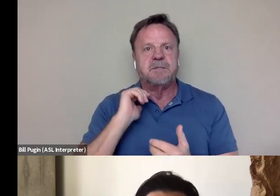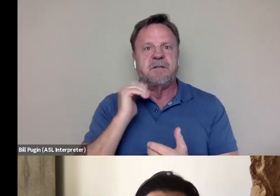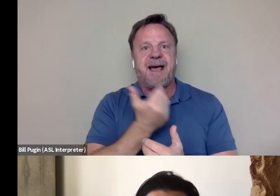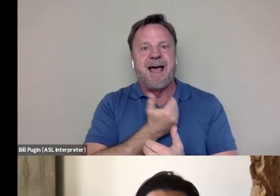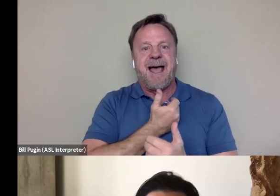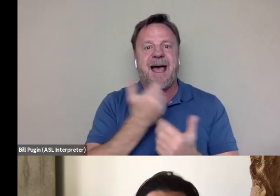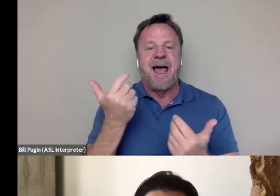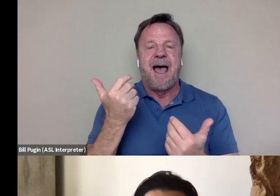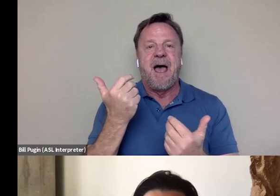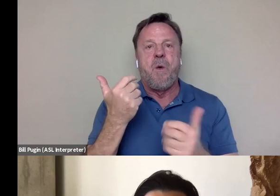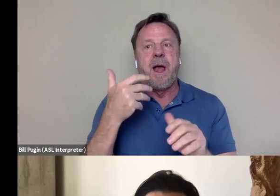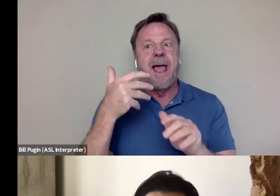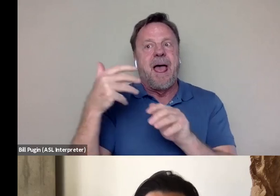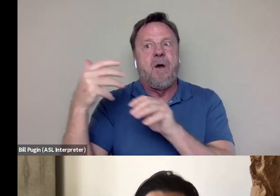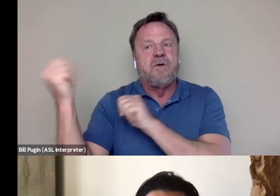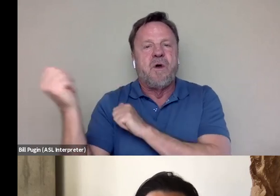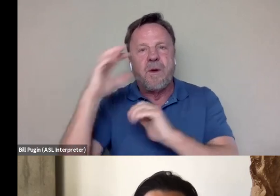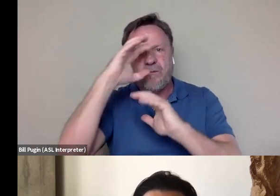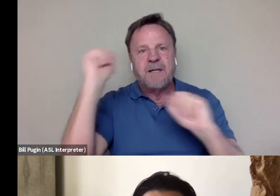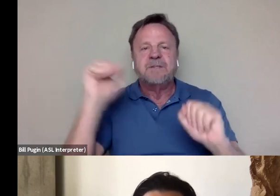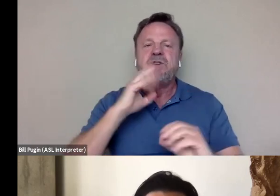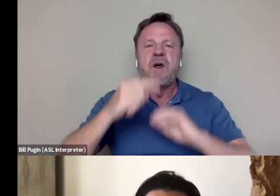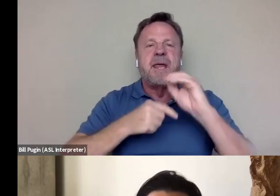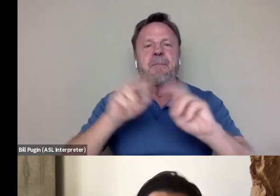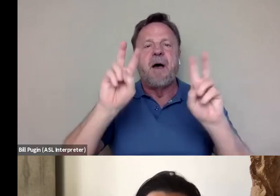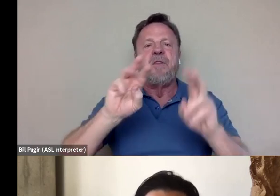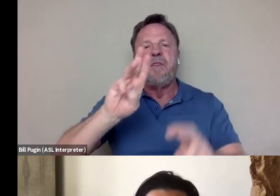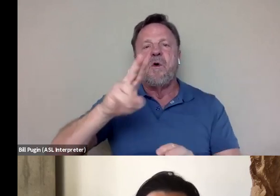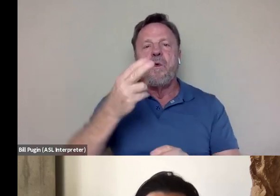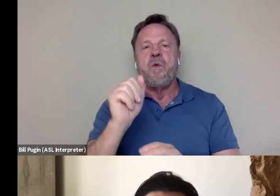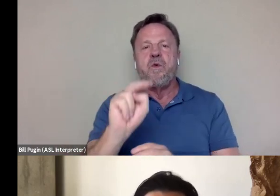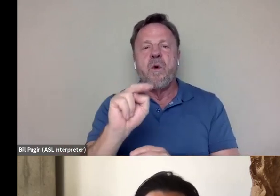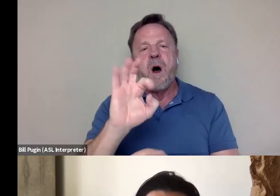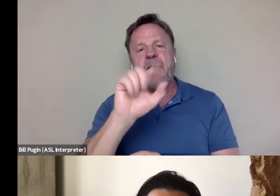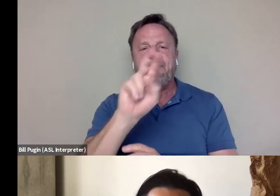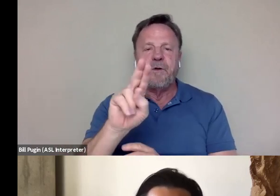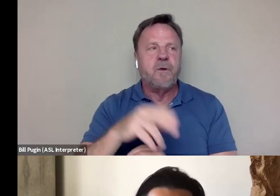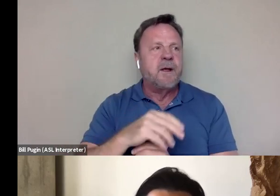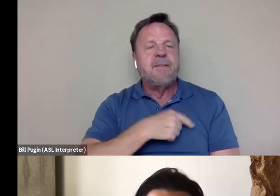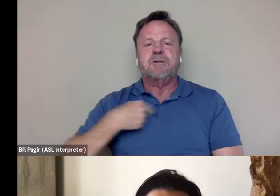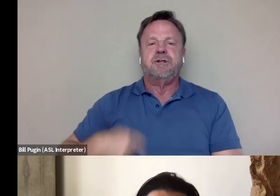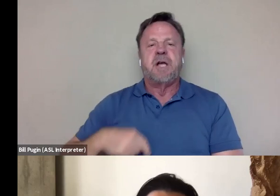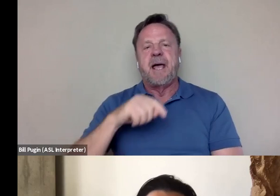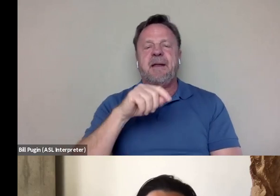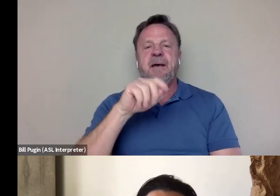talking about the Wu Han flu and Wu Han virus, a China virus, the Kung flu,